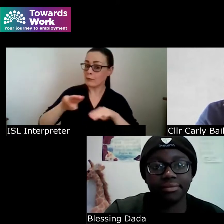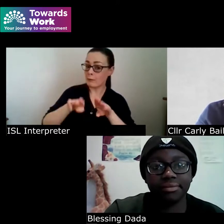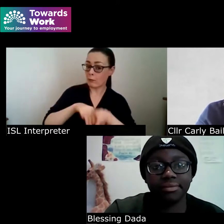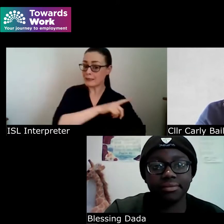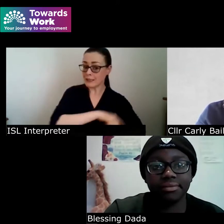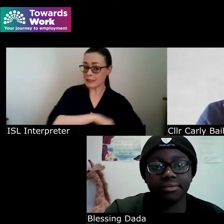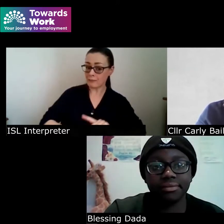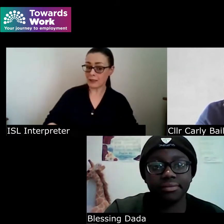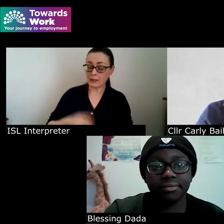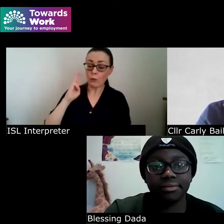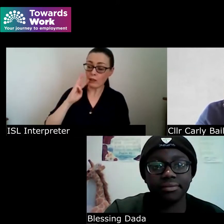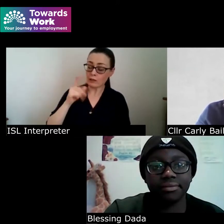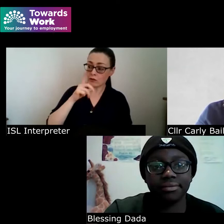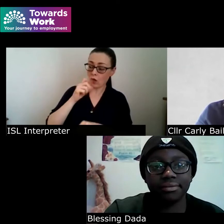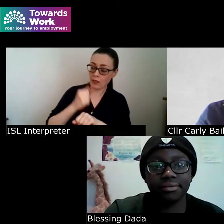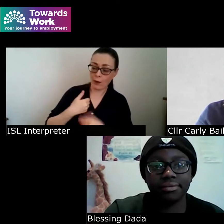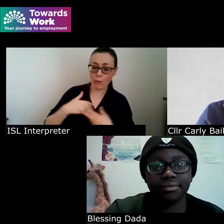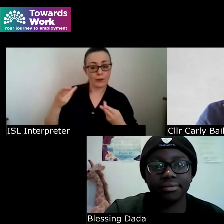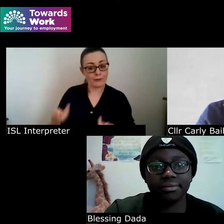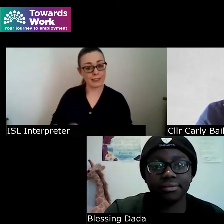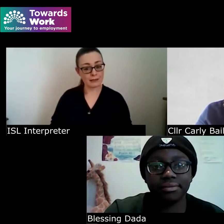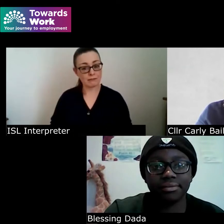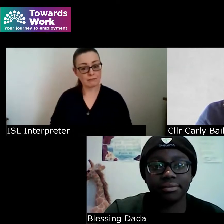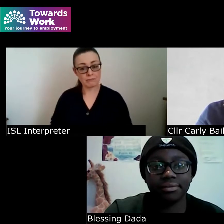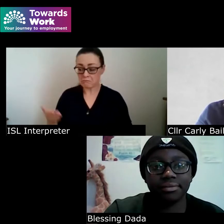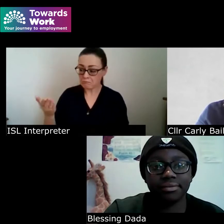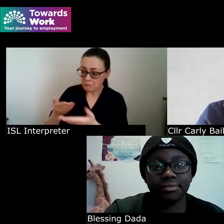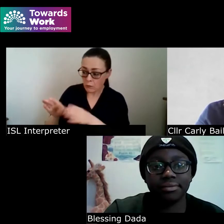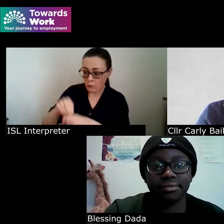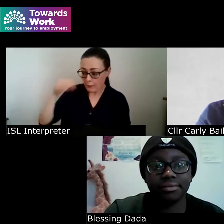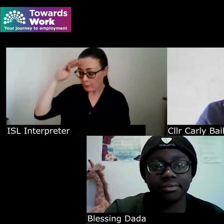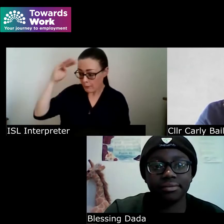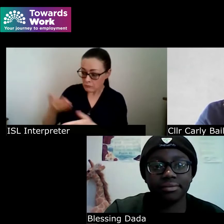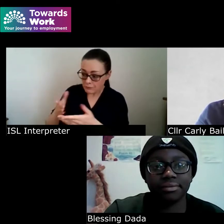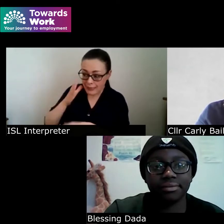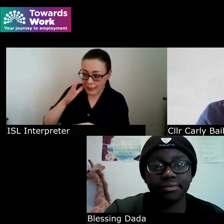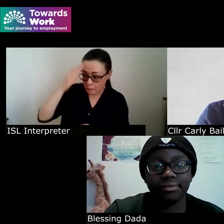needs and you know putting people's mind at ease so I think to try to alleviate that fear